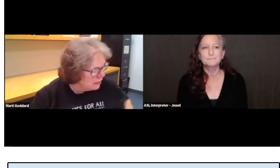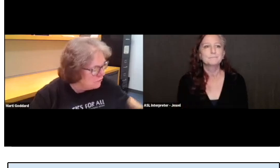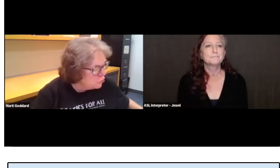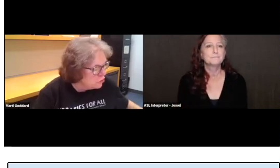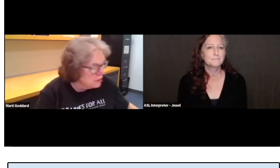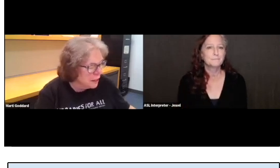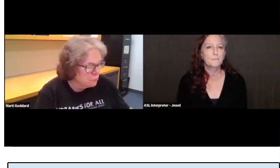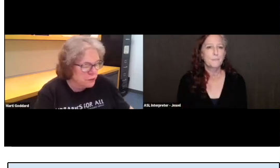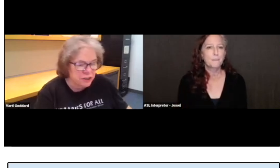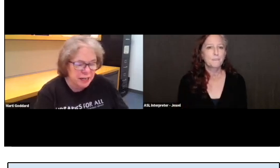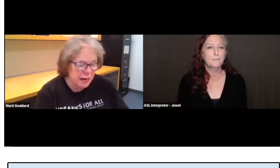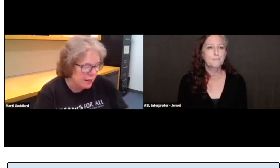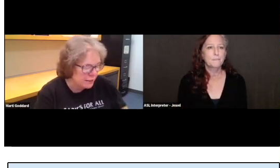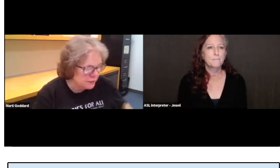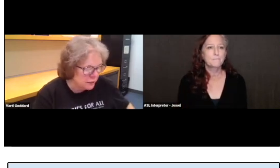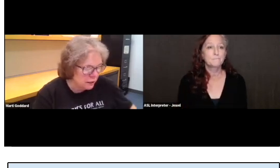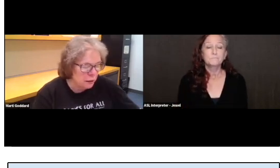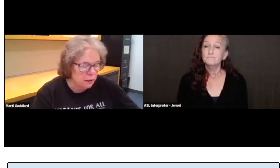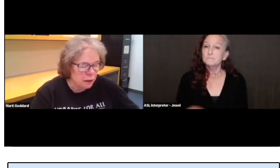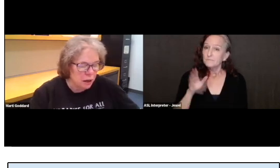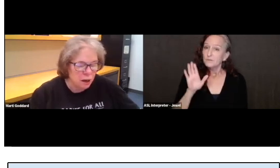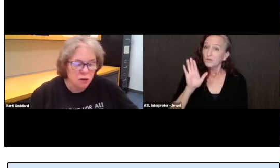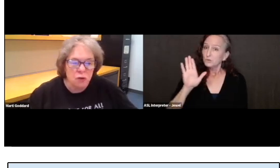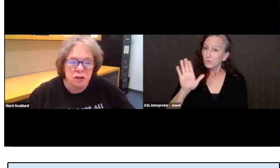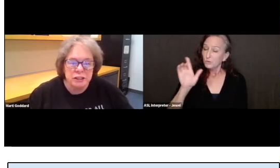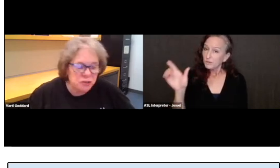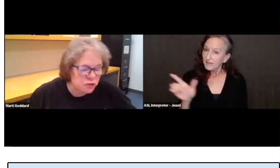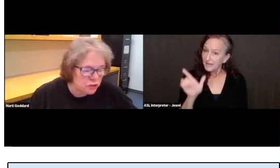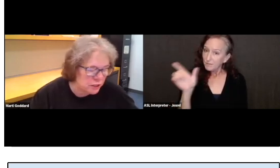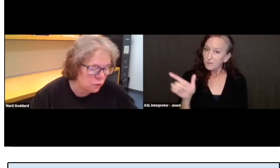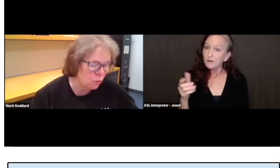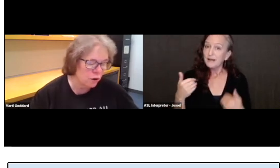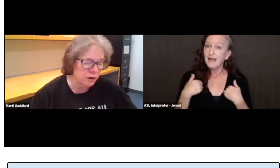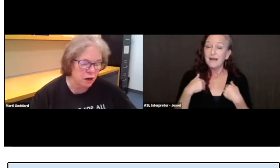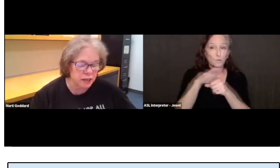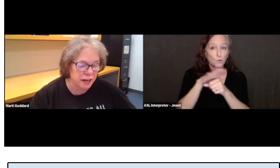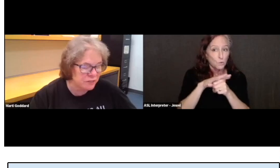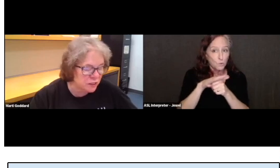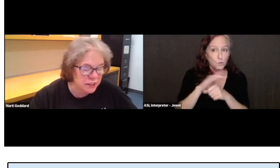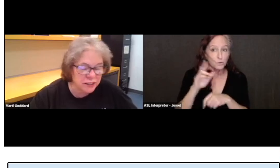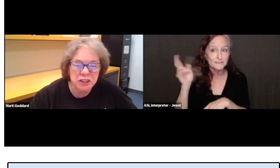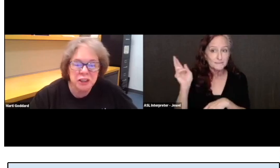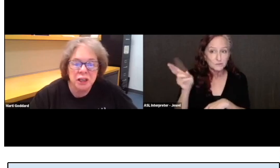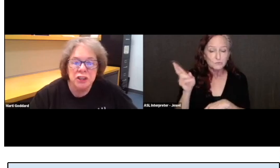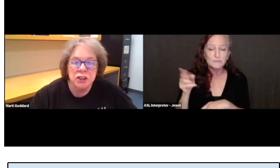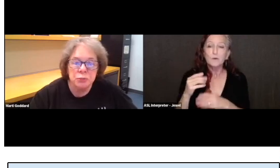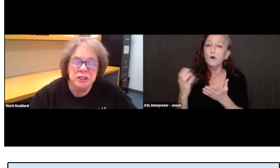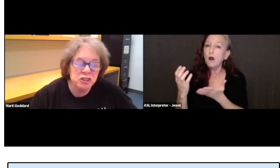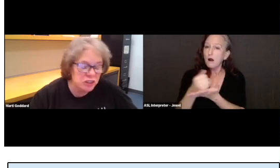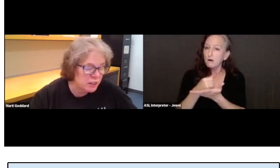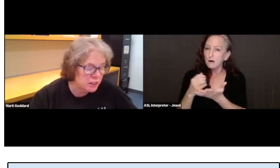If your library has a local history or archives collection, you really should think